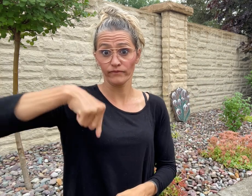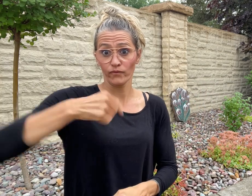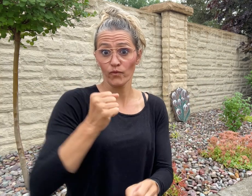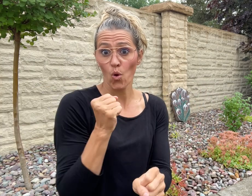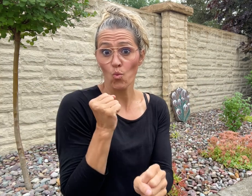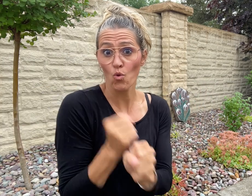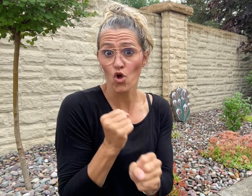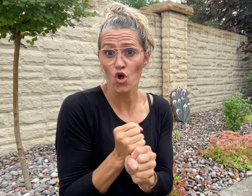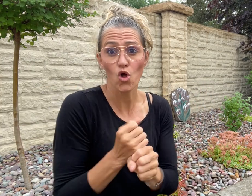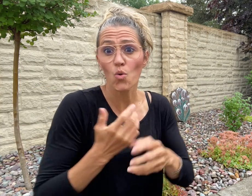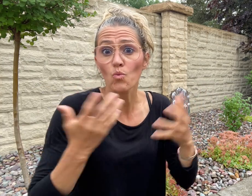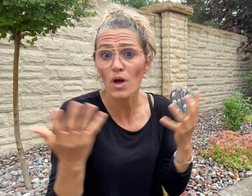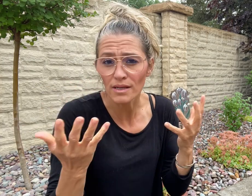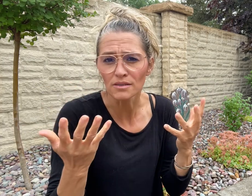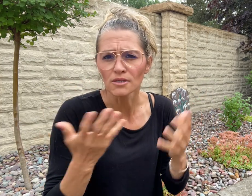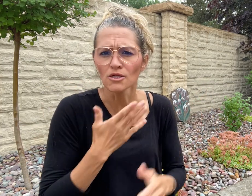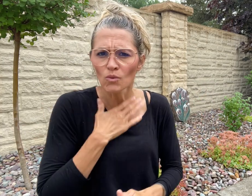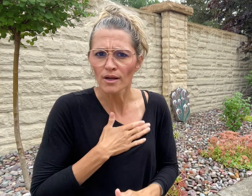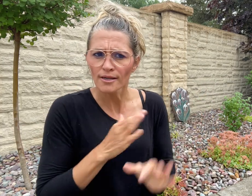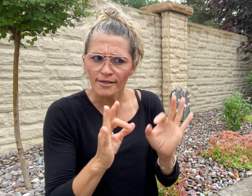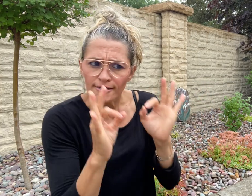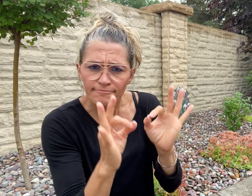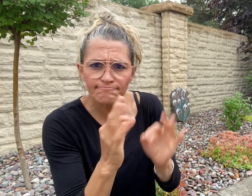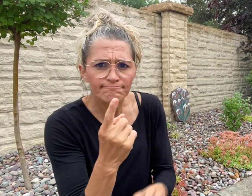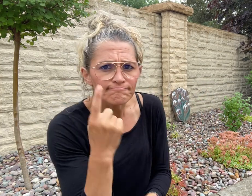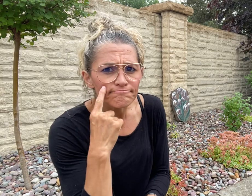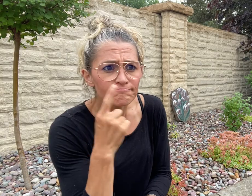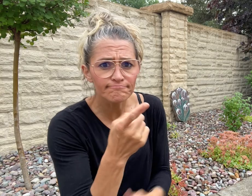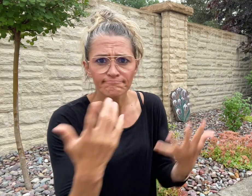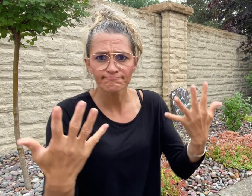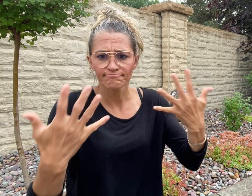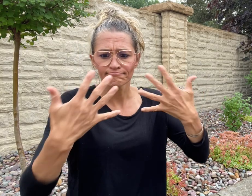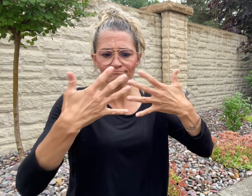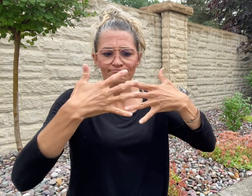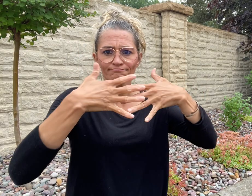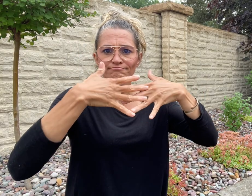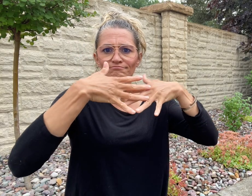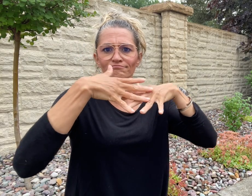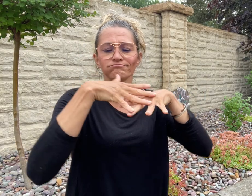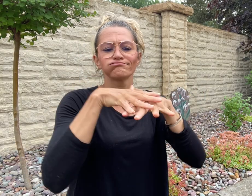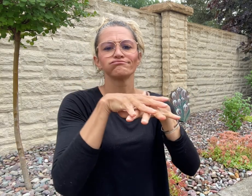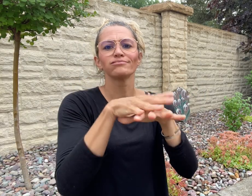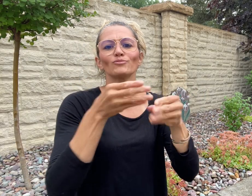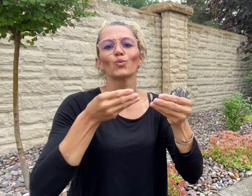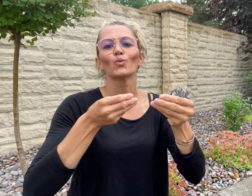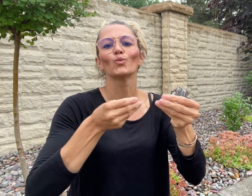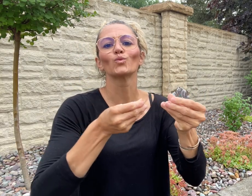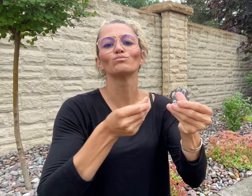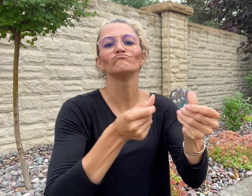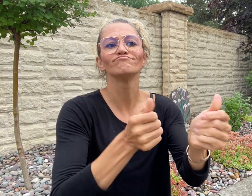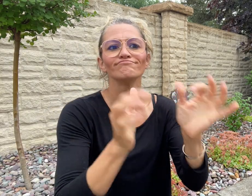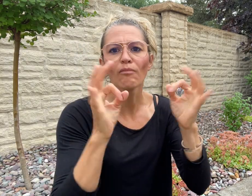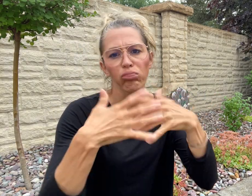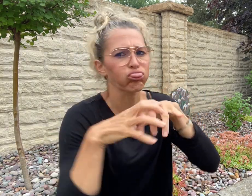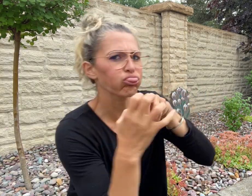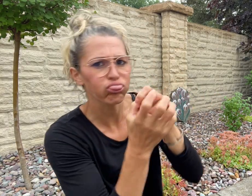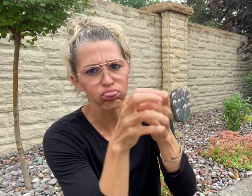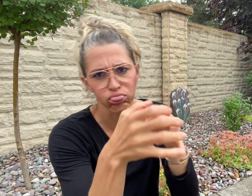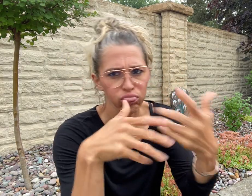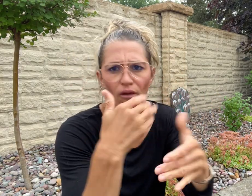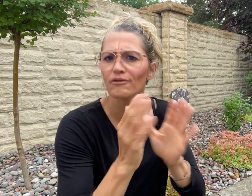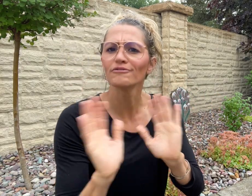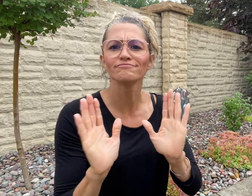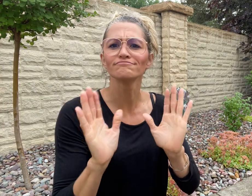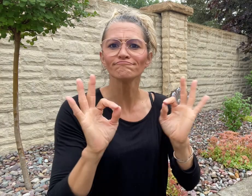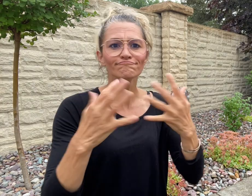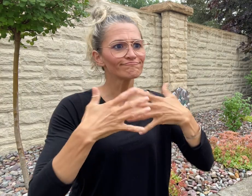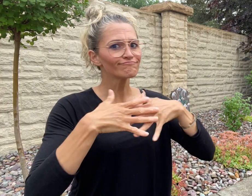and our role is to ensure the integration is smooth